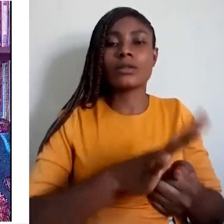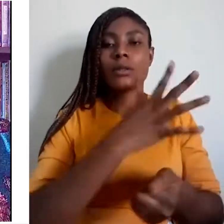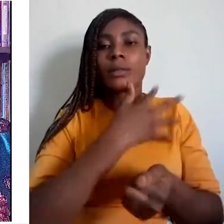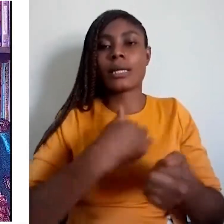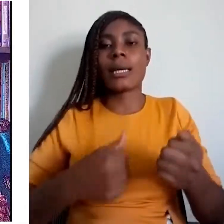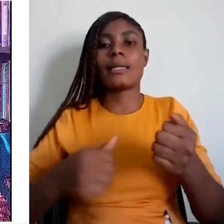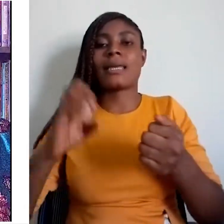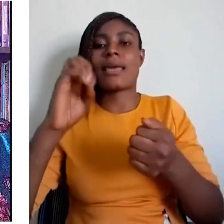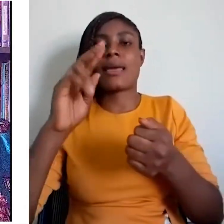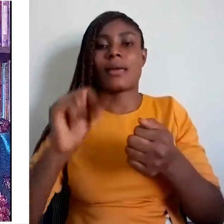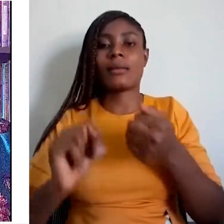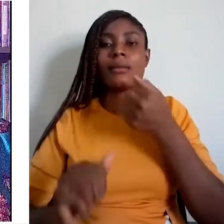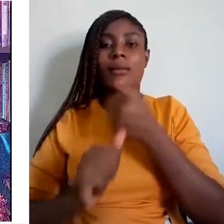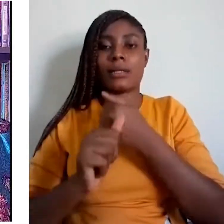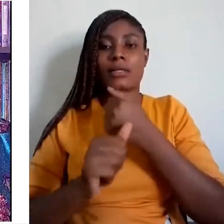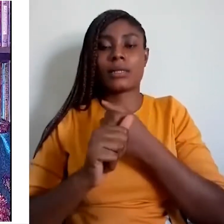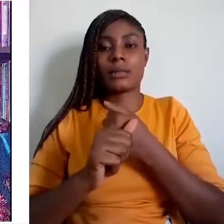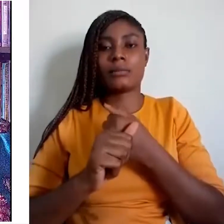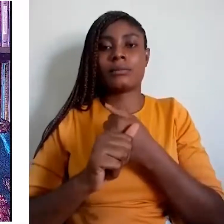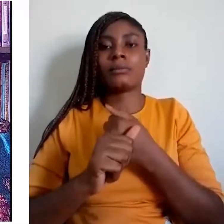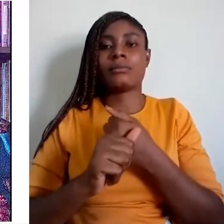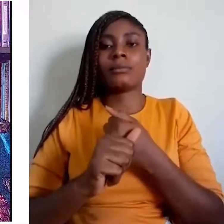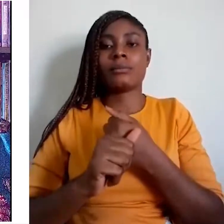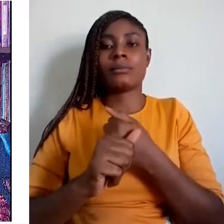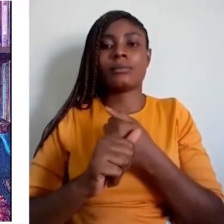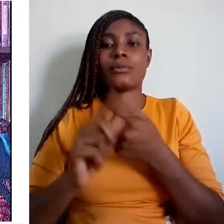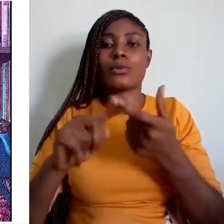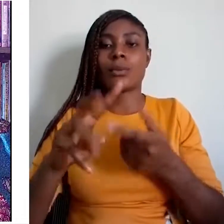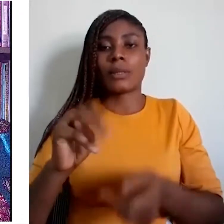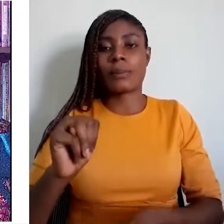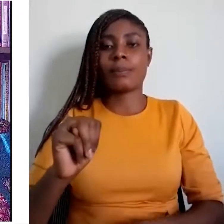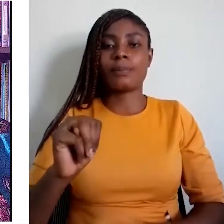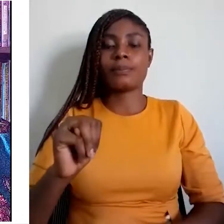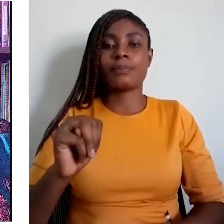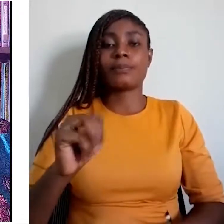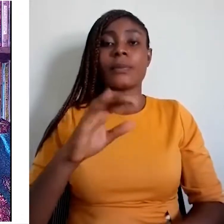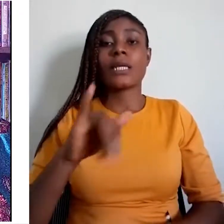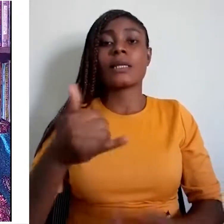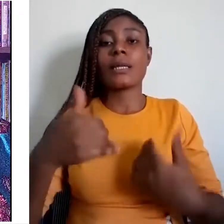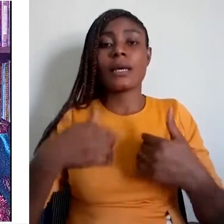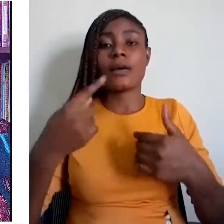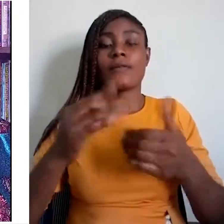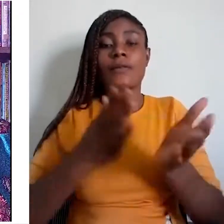Language rights refer to the fundamental rights protecting language related acts and values